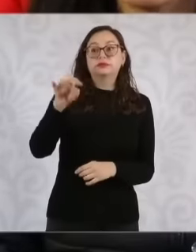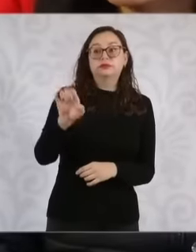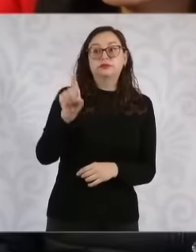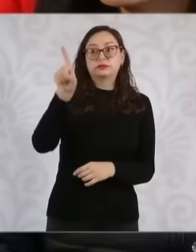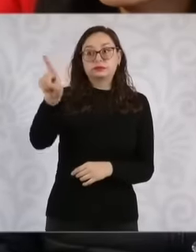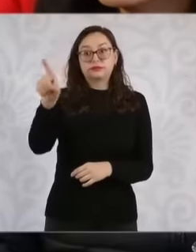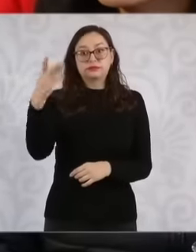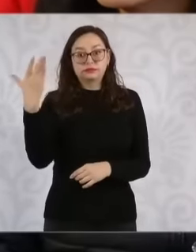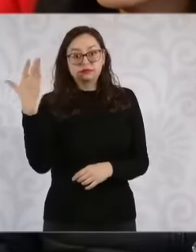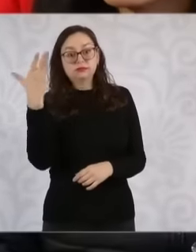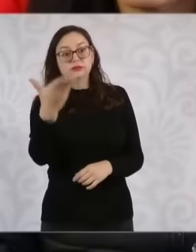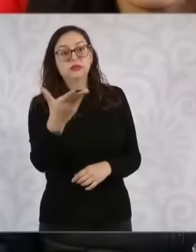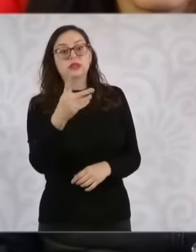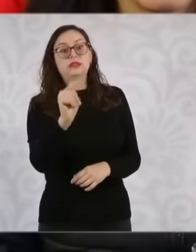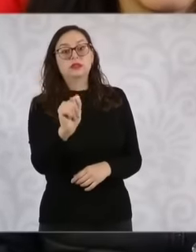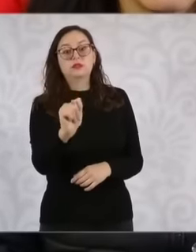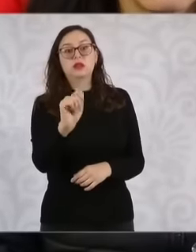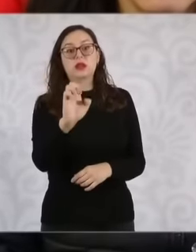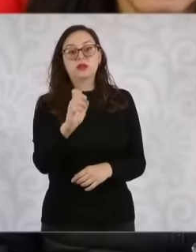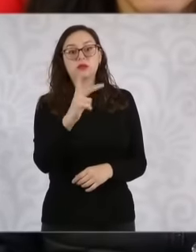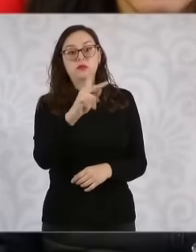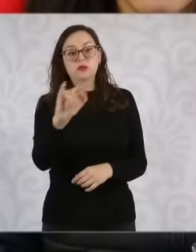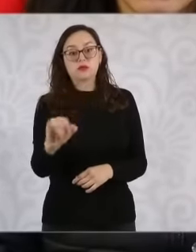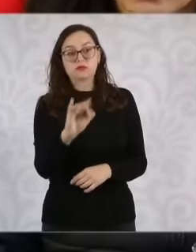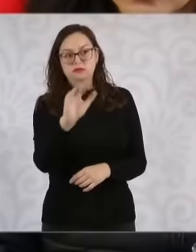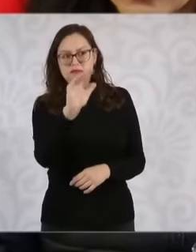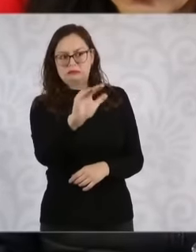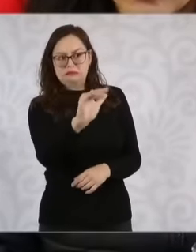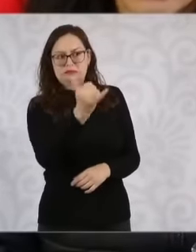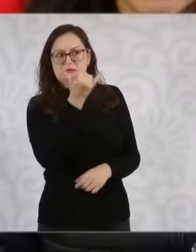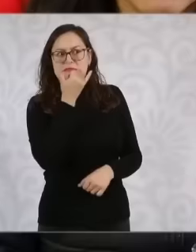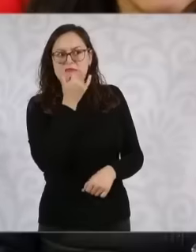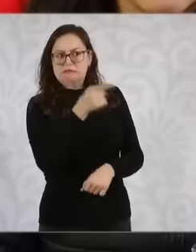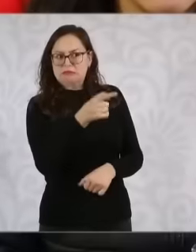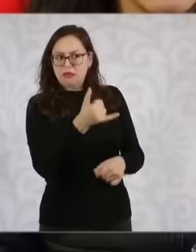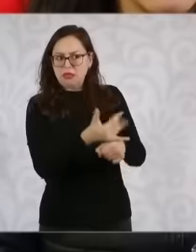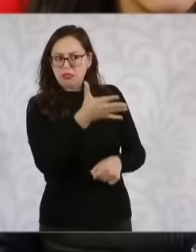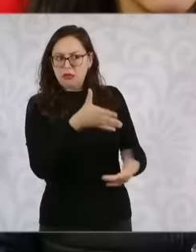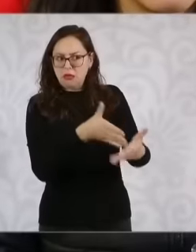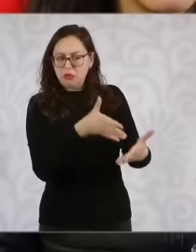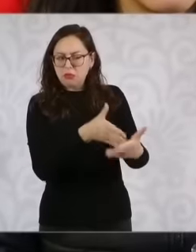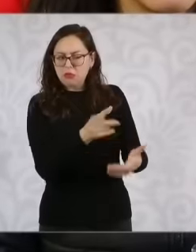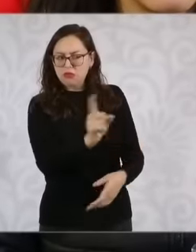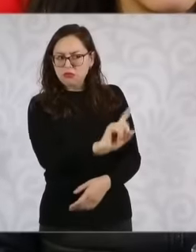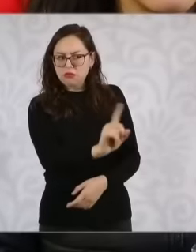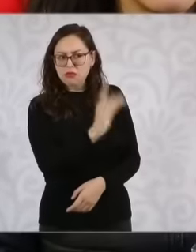not just stopping the preparations This is focused on what he told us about the